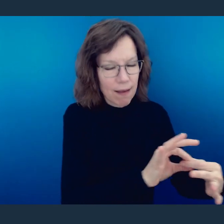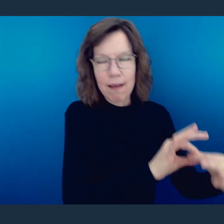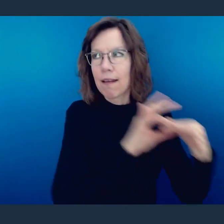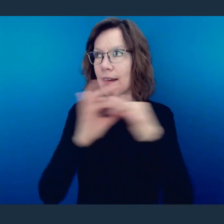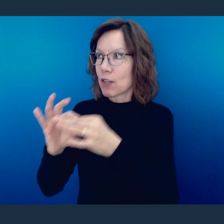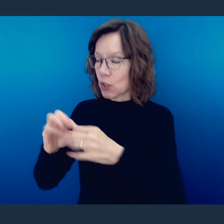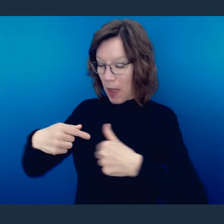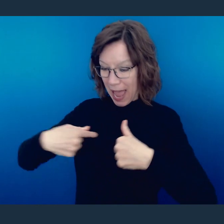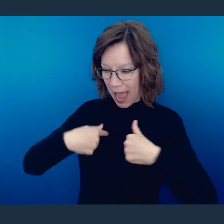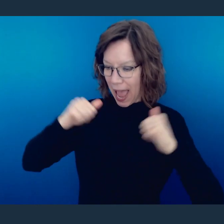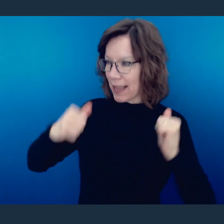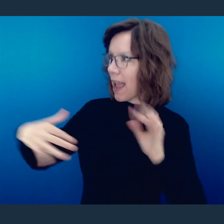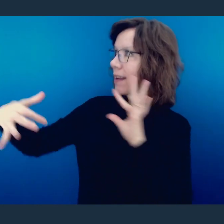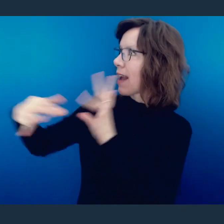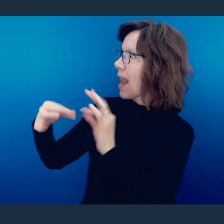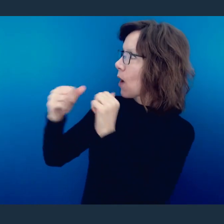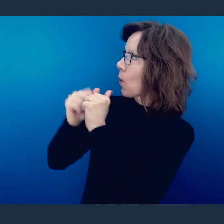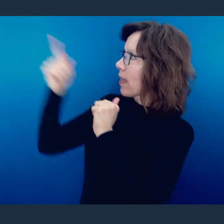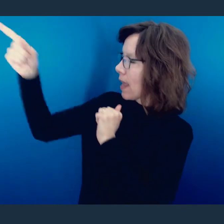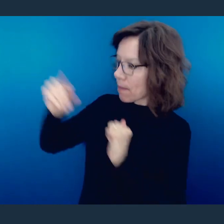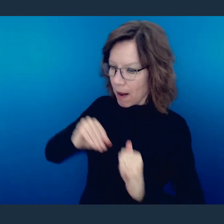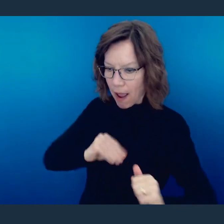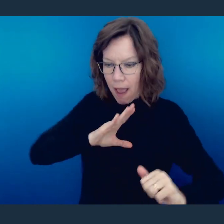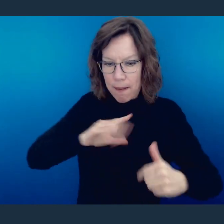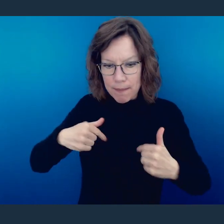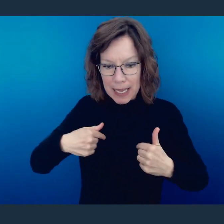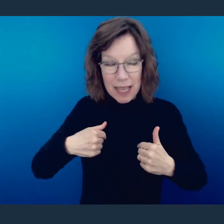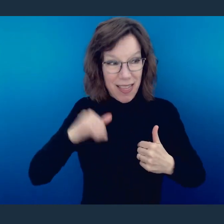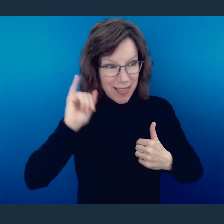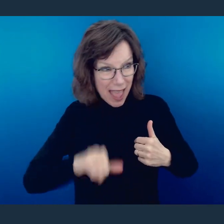reconnected, so that Nate might be built up, so that Nate might be reconnected. Christ